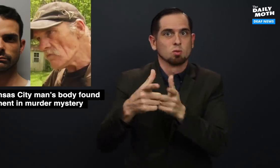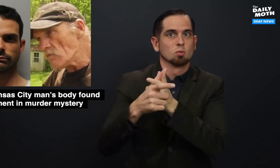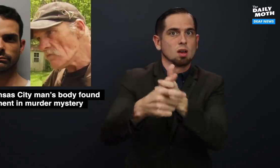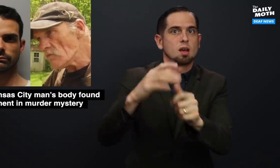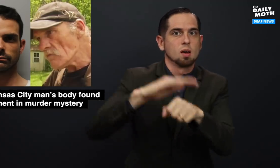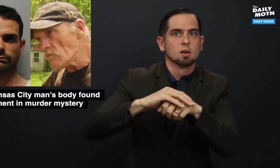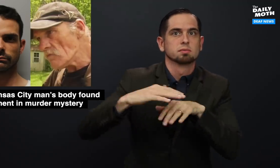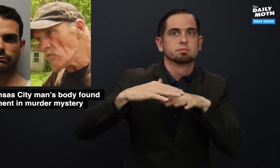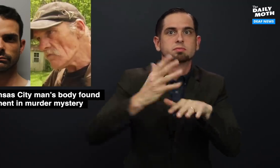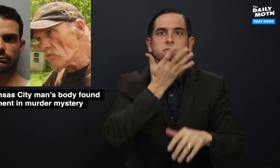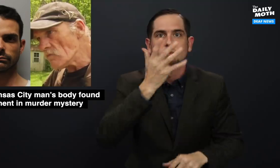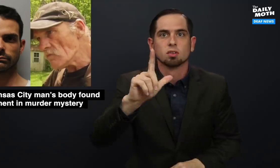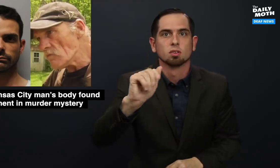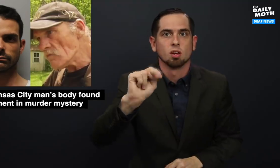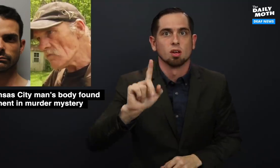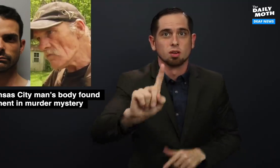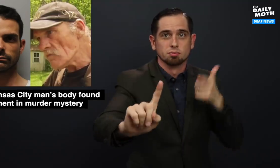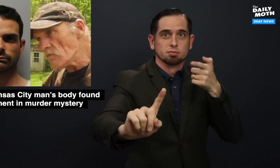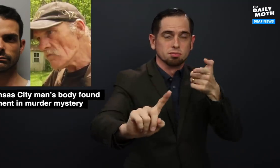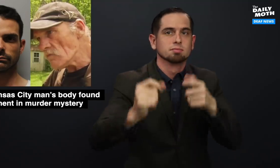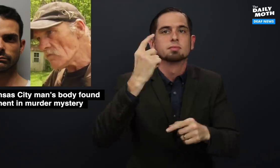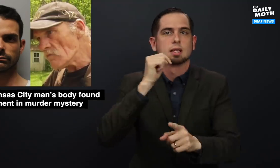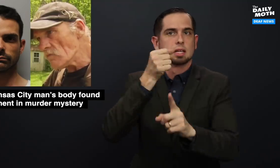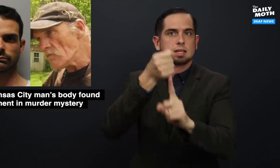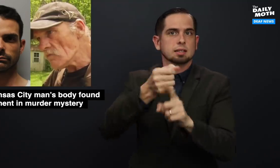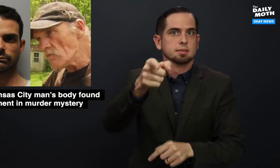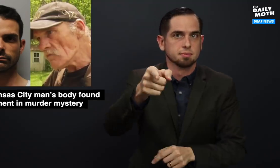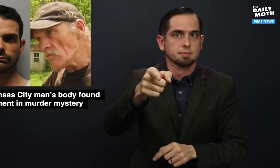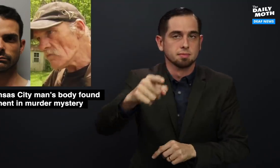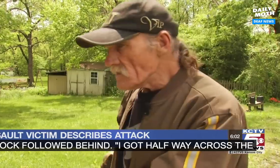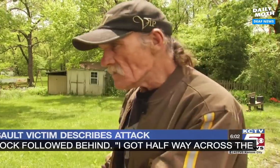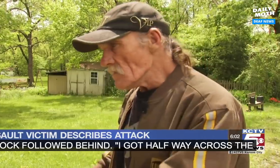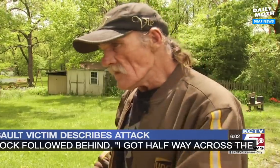when he was running across the lawn. He wasn't hit.